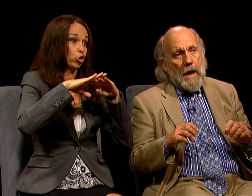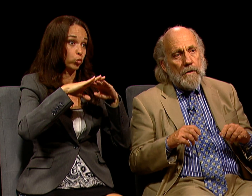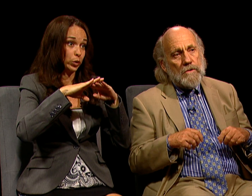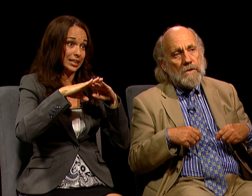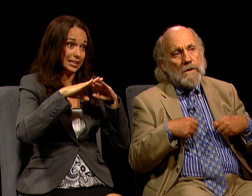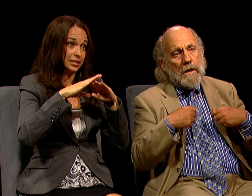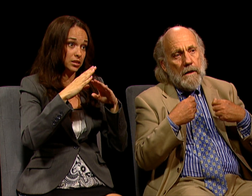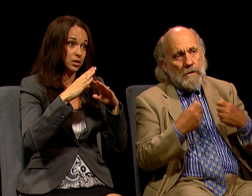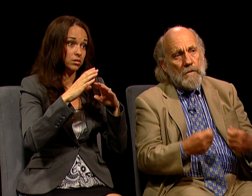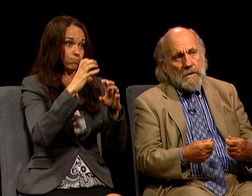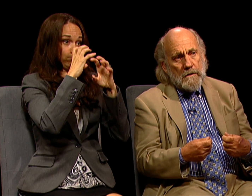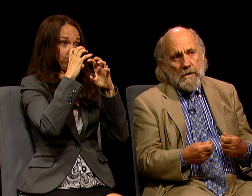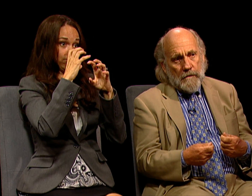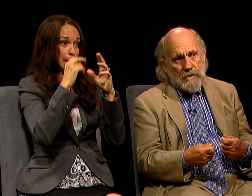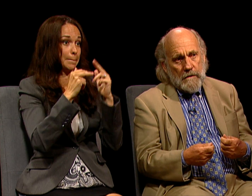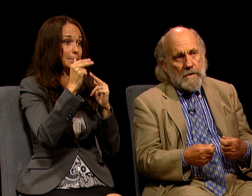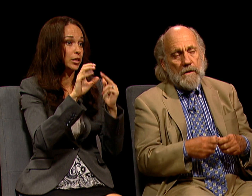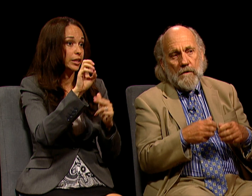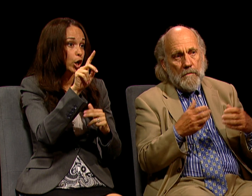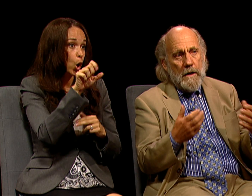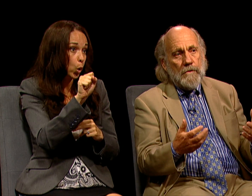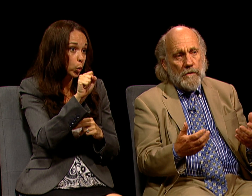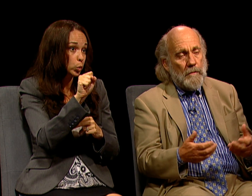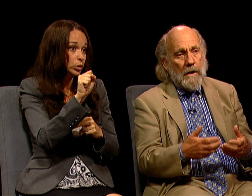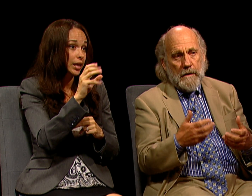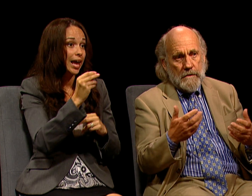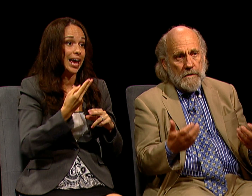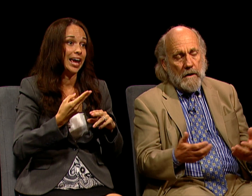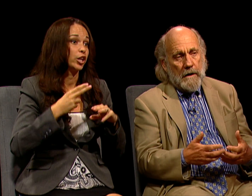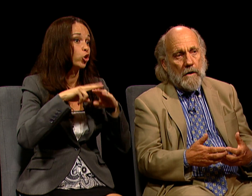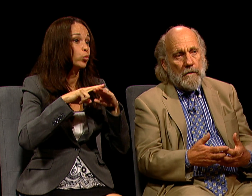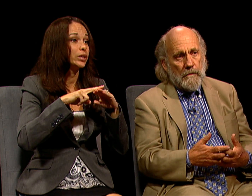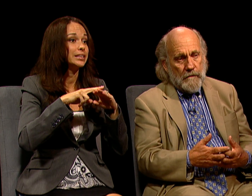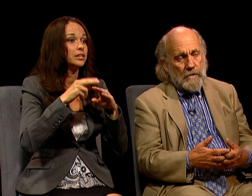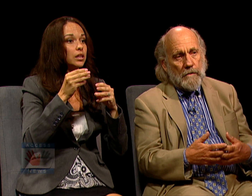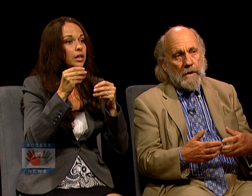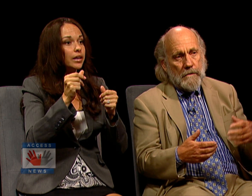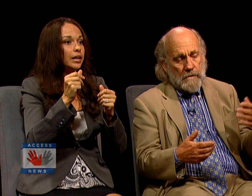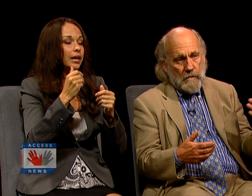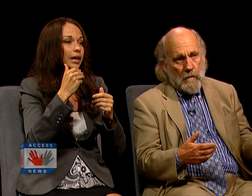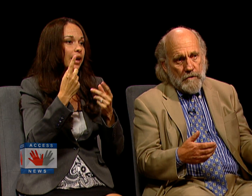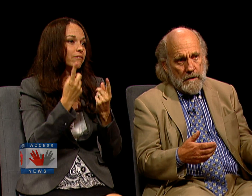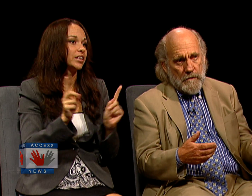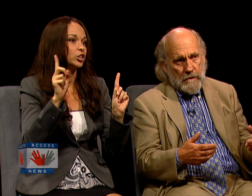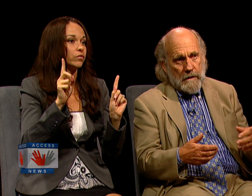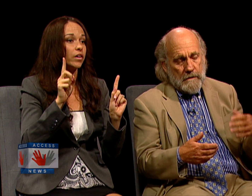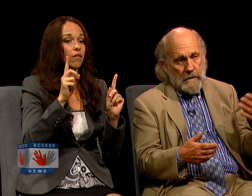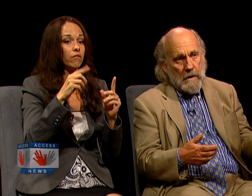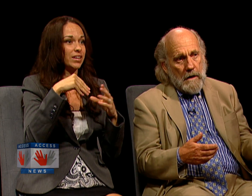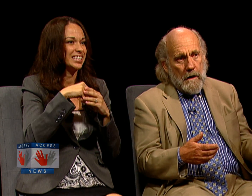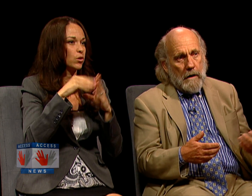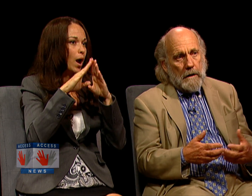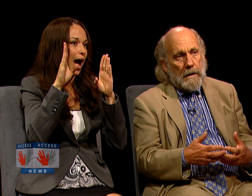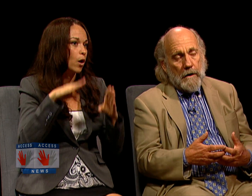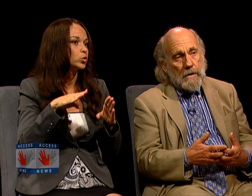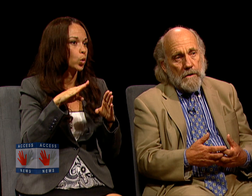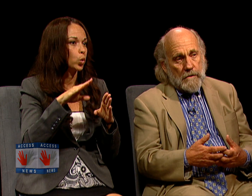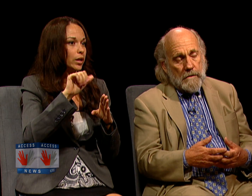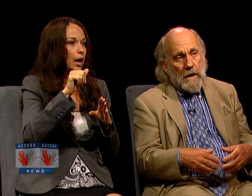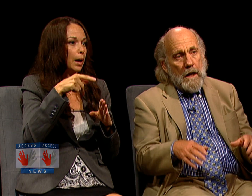AND JUST INCREASE THE EFFICIENCY OF OUR MAJOR APPLIANCES LIKE OUR REFRIGERATORS AND WASHING MACHINES AND AIR-CONDITIONERS,